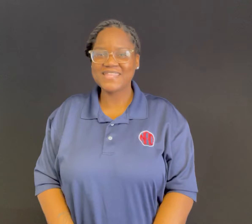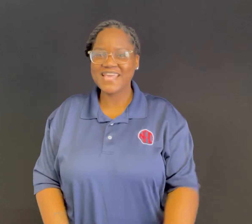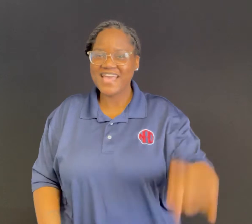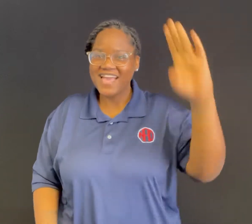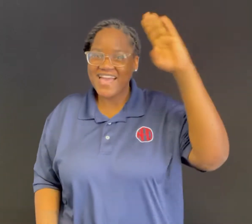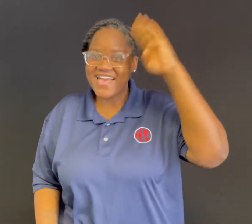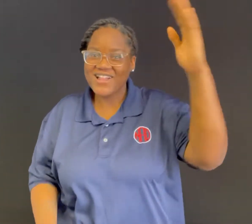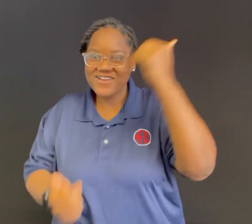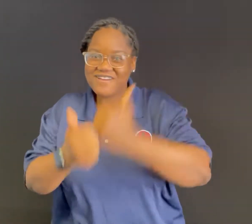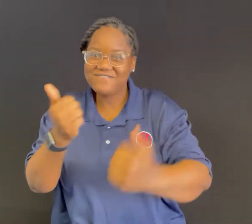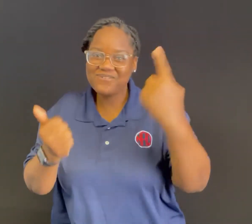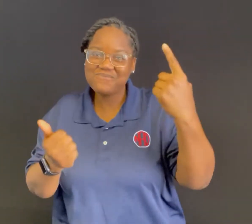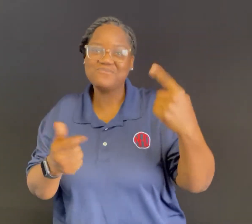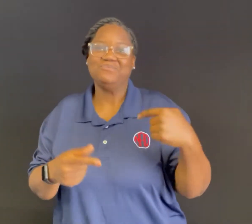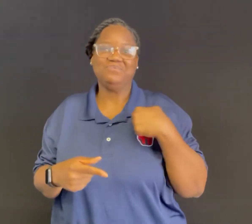Hi everyone!